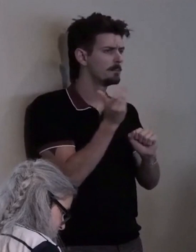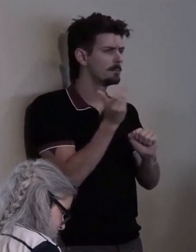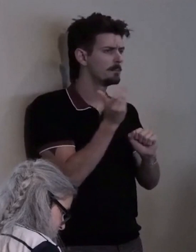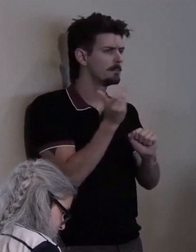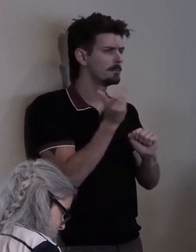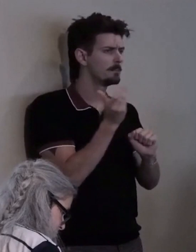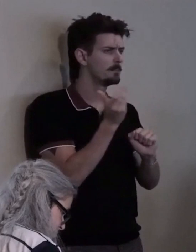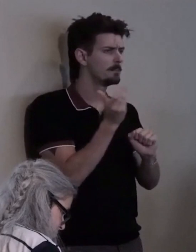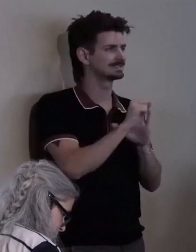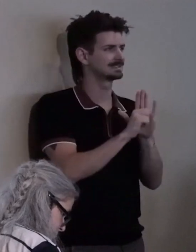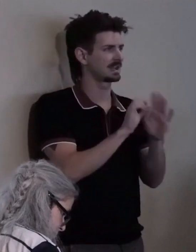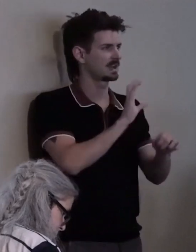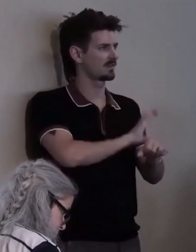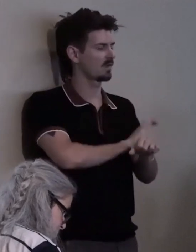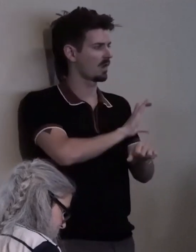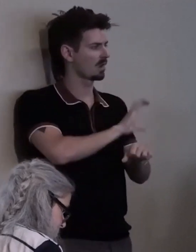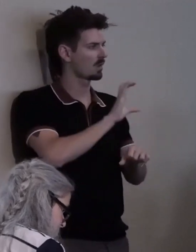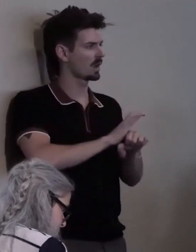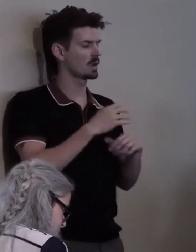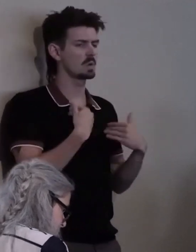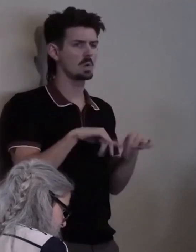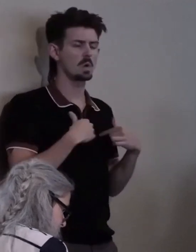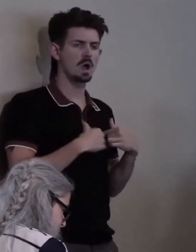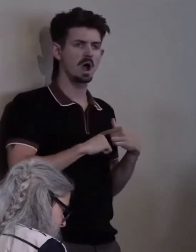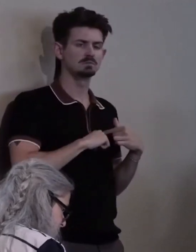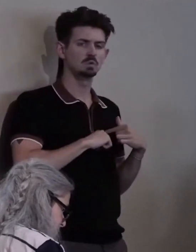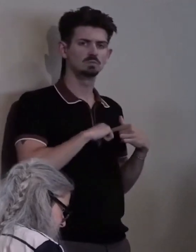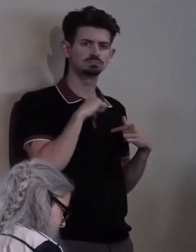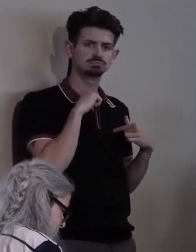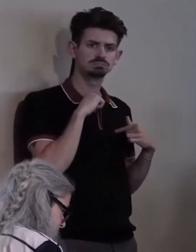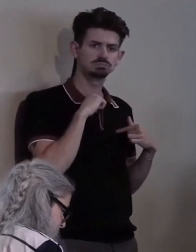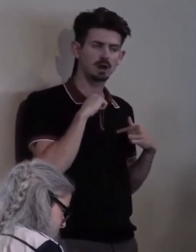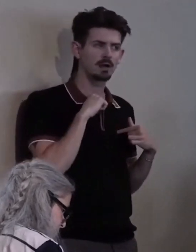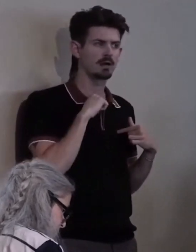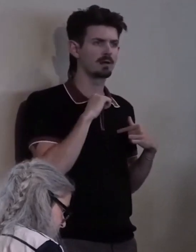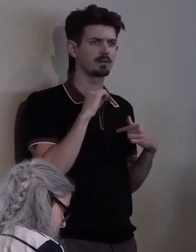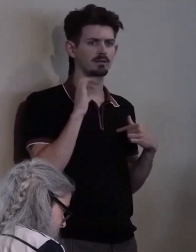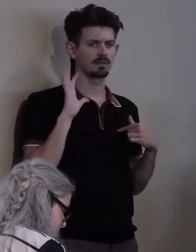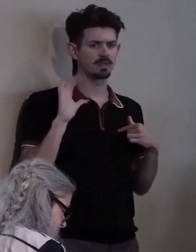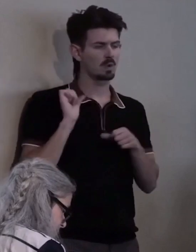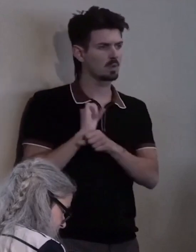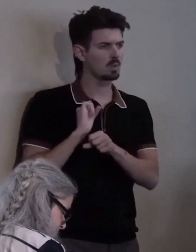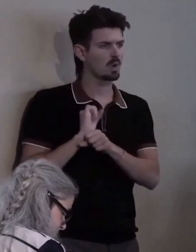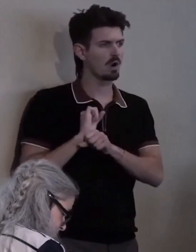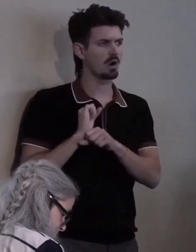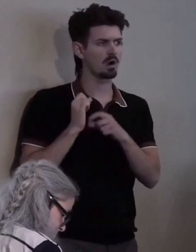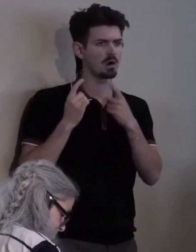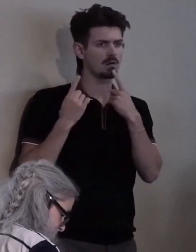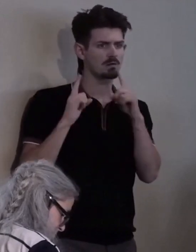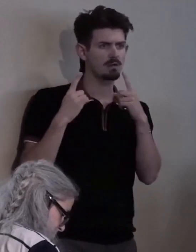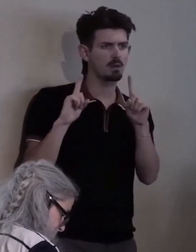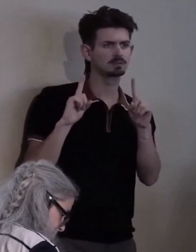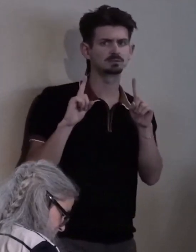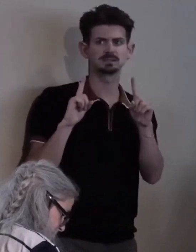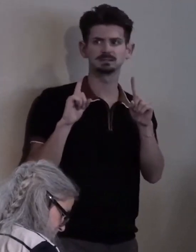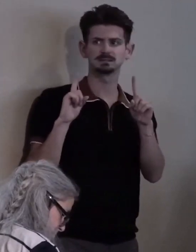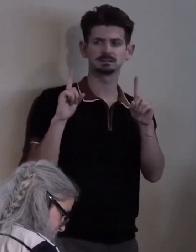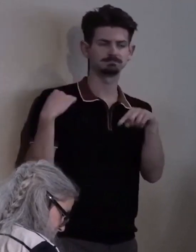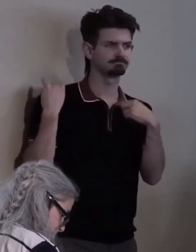and I am immensely proud of the work and accomplishments of this organization.